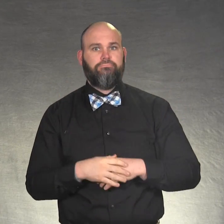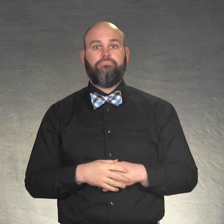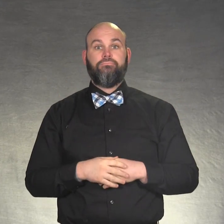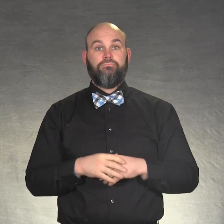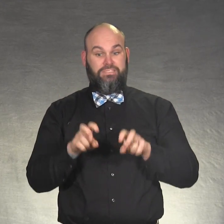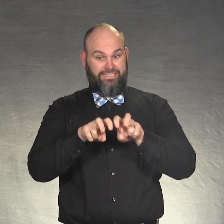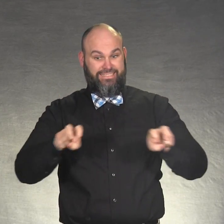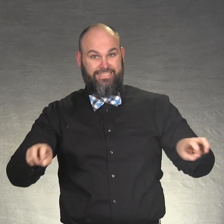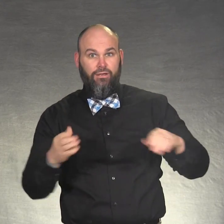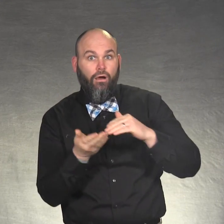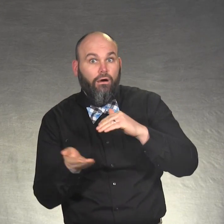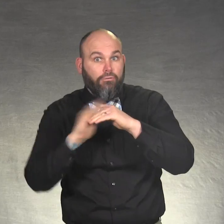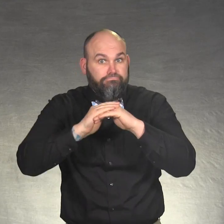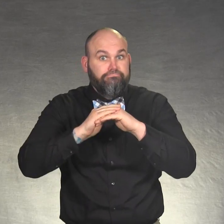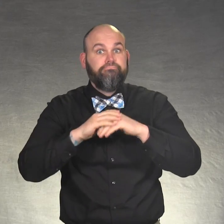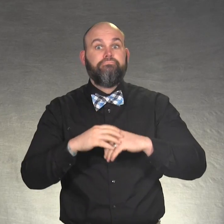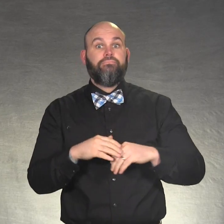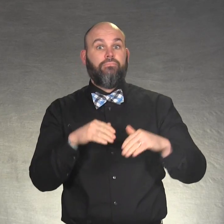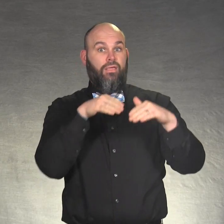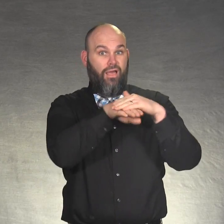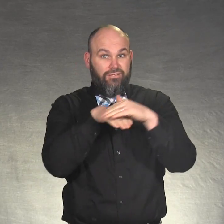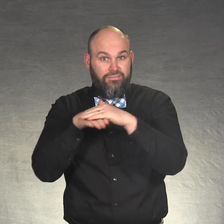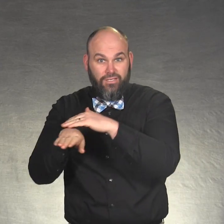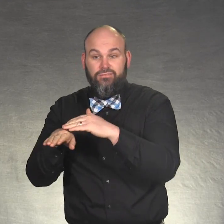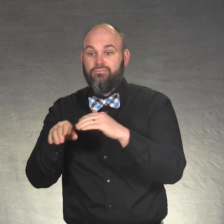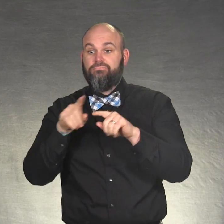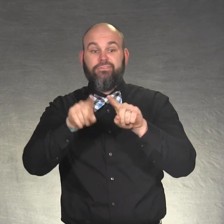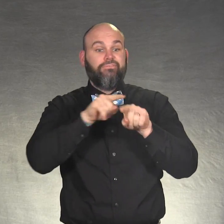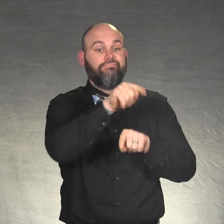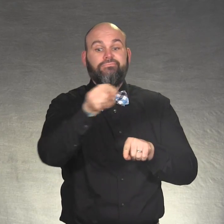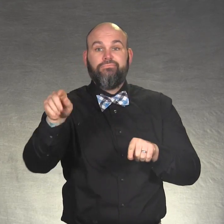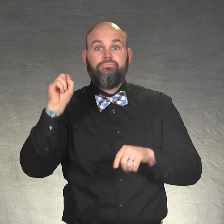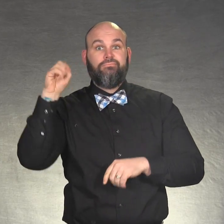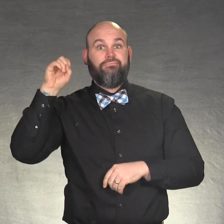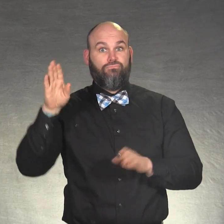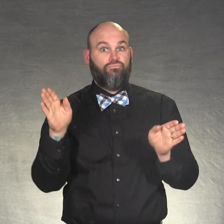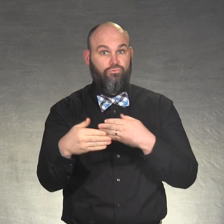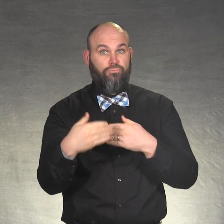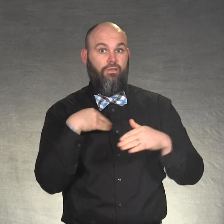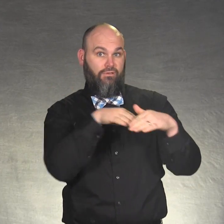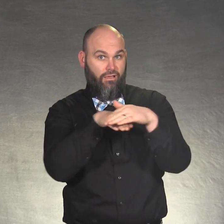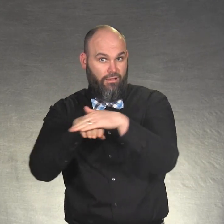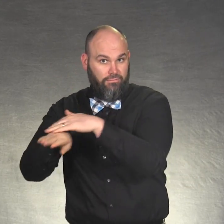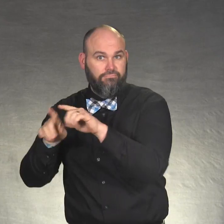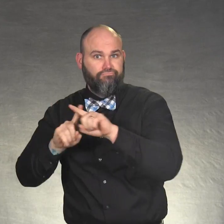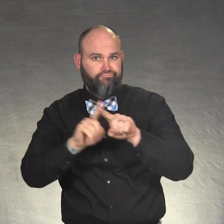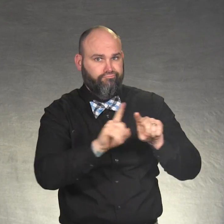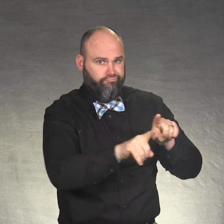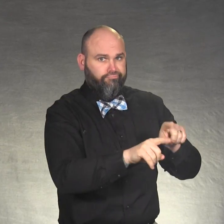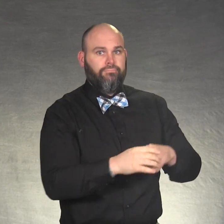* Increased seating/accessibility features in hearing rooms